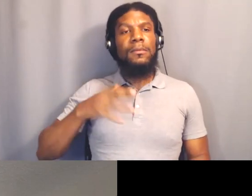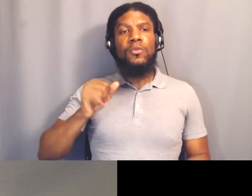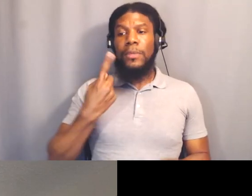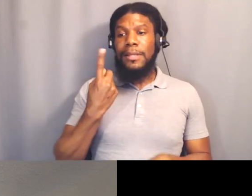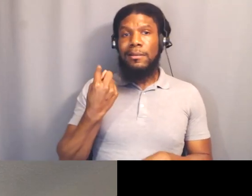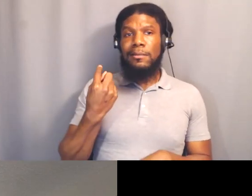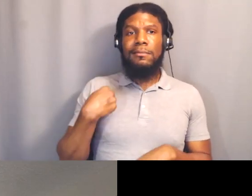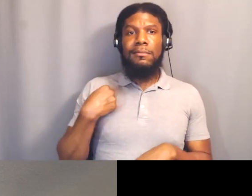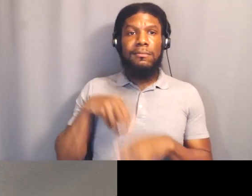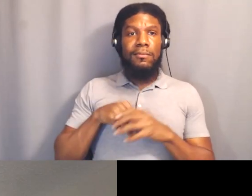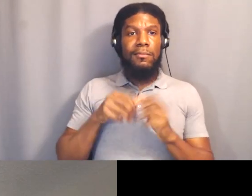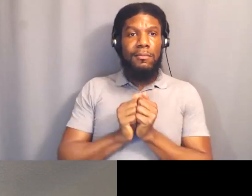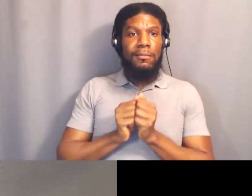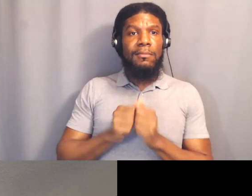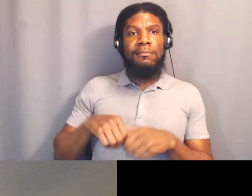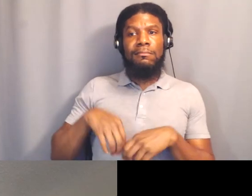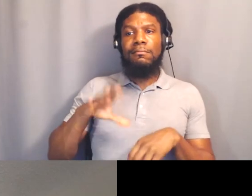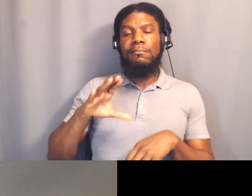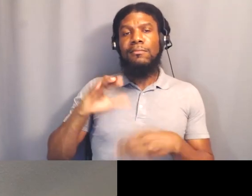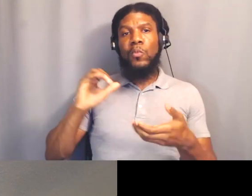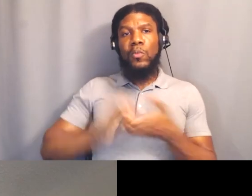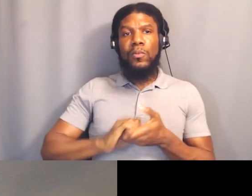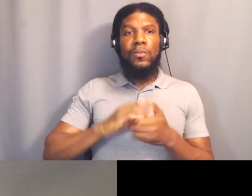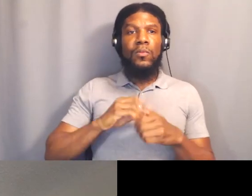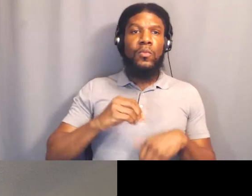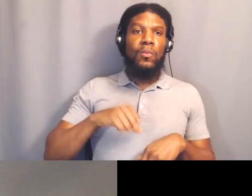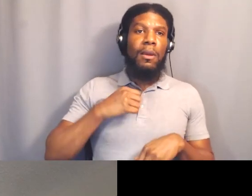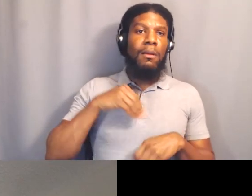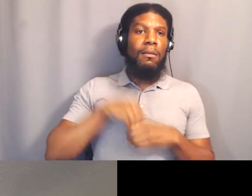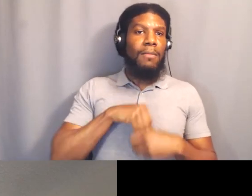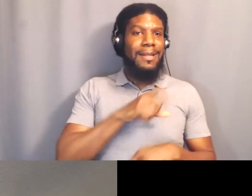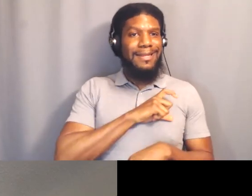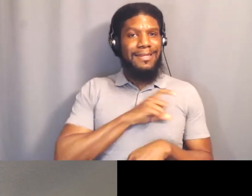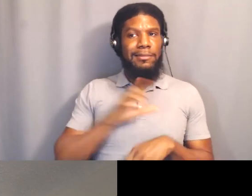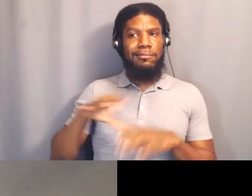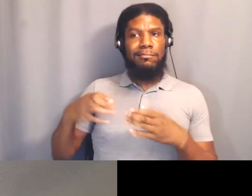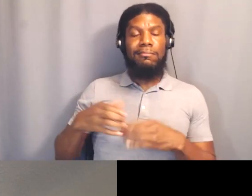No Pride in Policing Coalition, here, they were originally formed in support of BLM, Toronto.